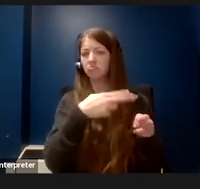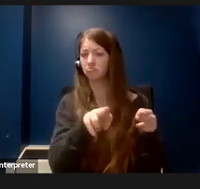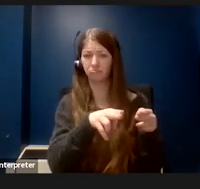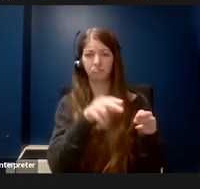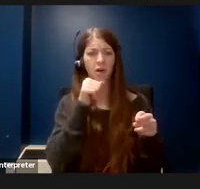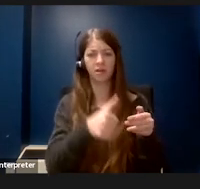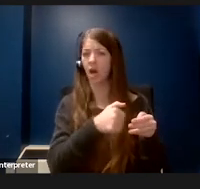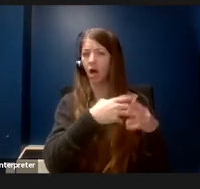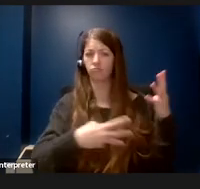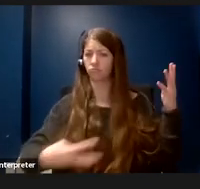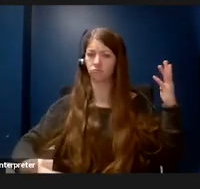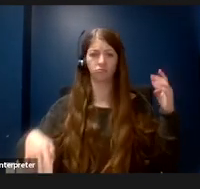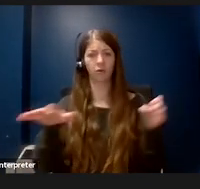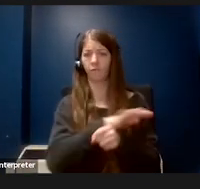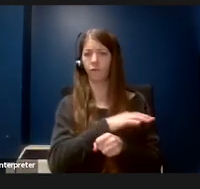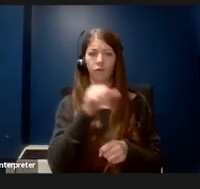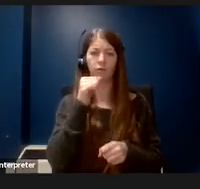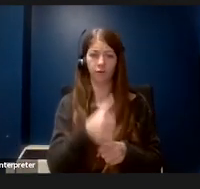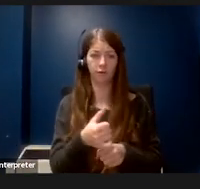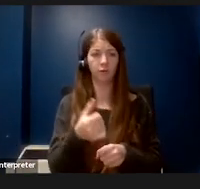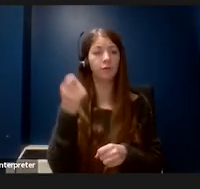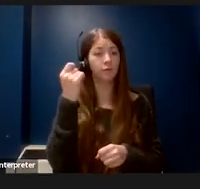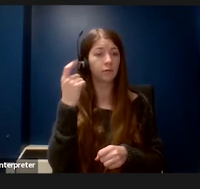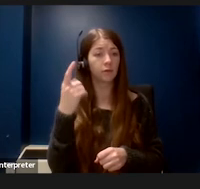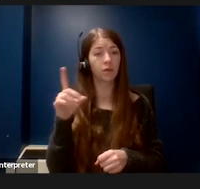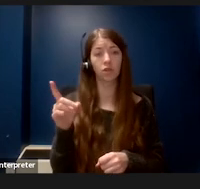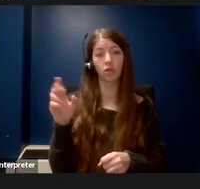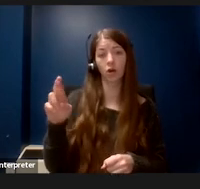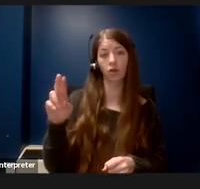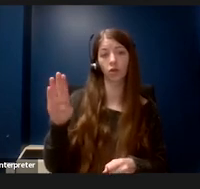I want to point out that Dr. Burgstahler has a great resource called “Making